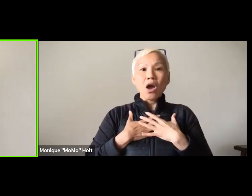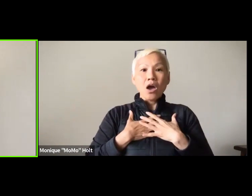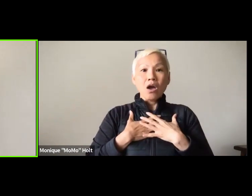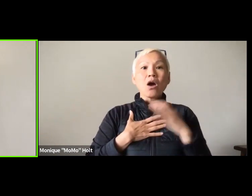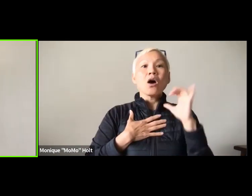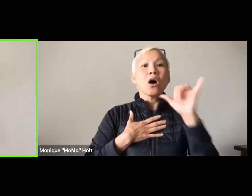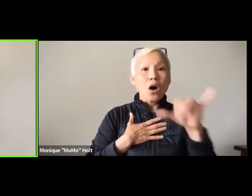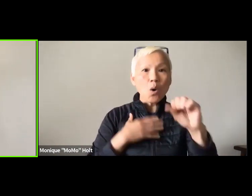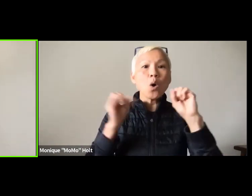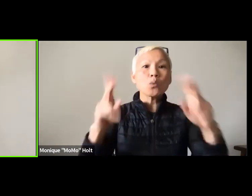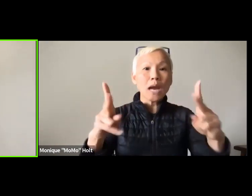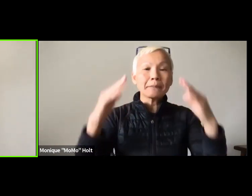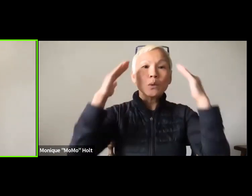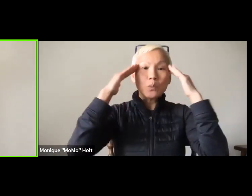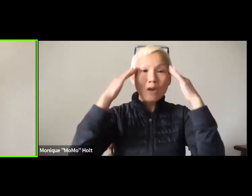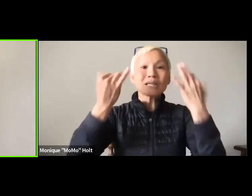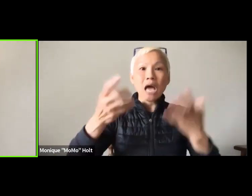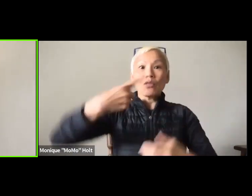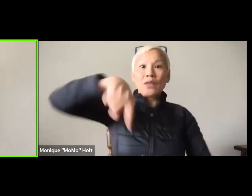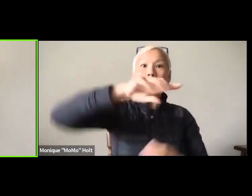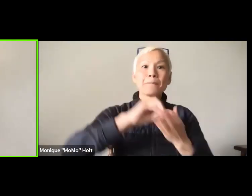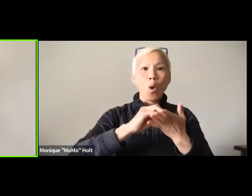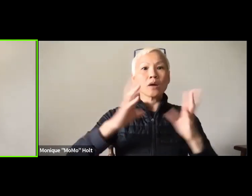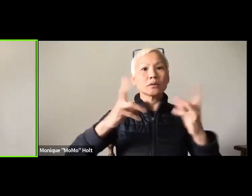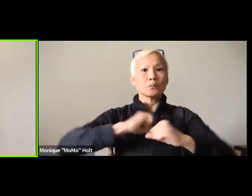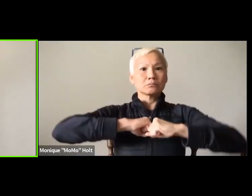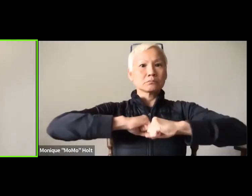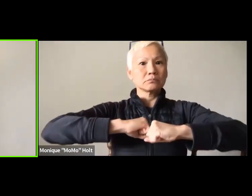and engaged all of them so that they could feel